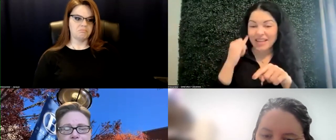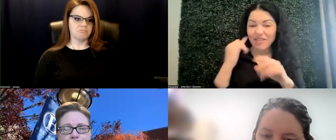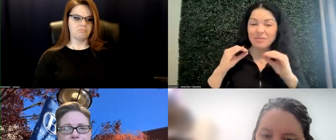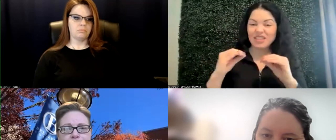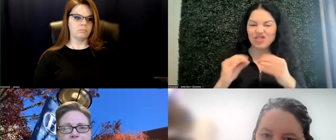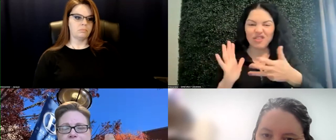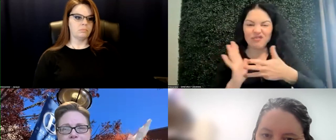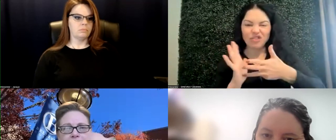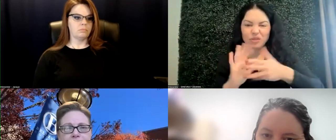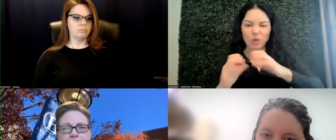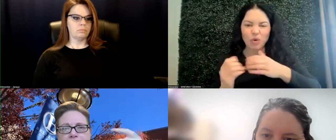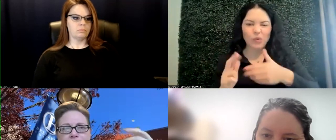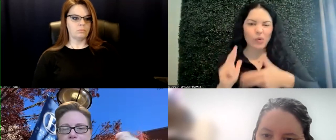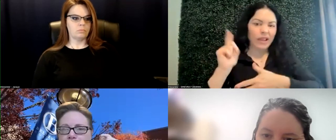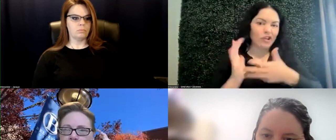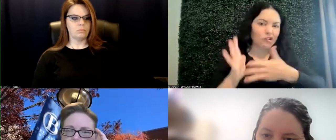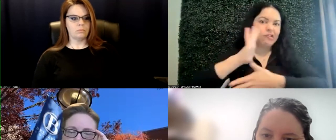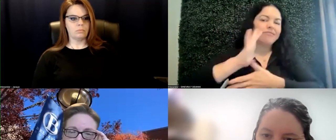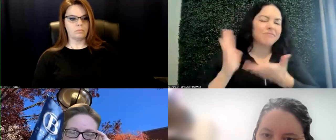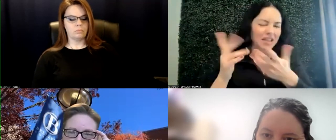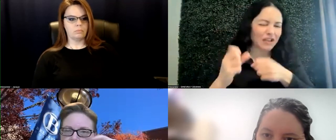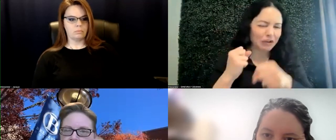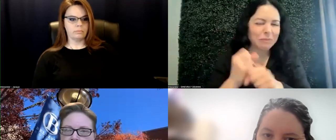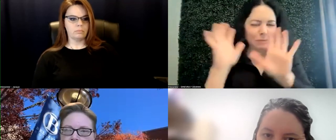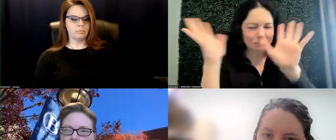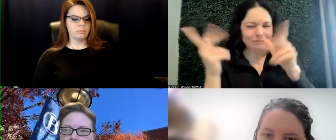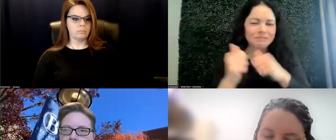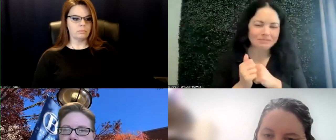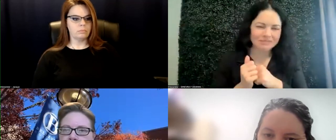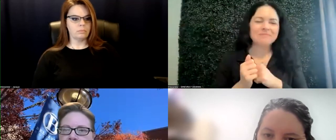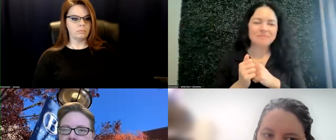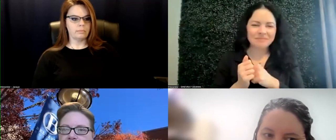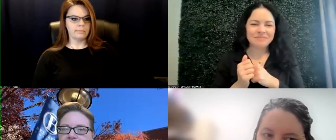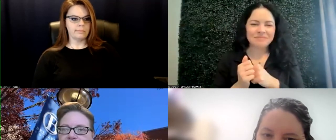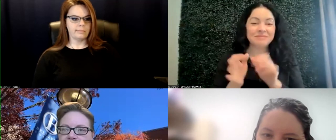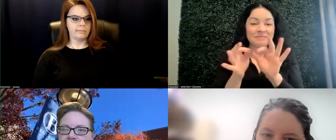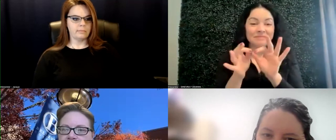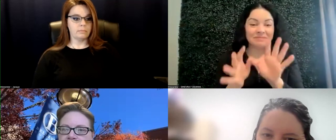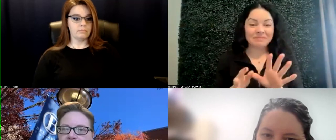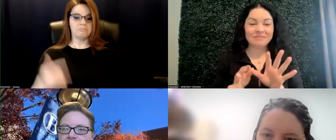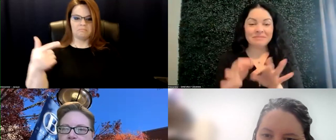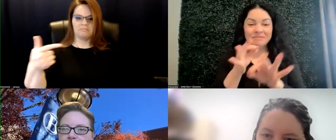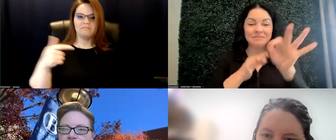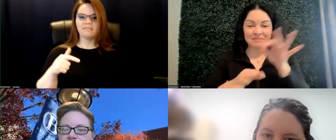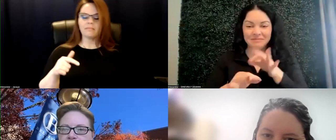course or later in the year. But as a suggestion, I walk students